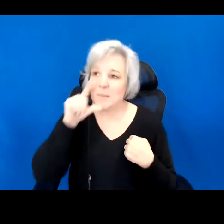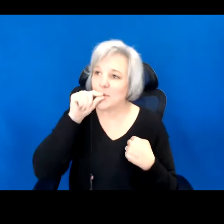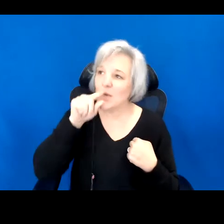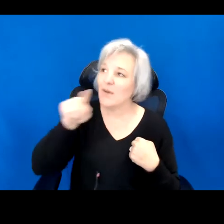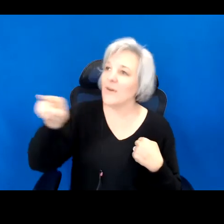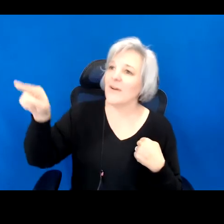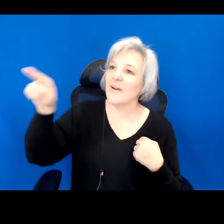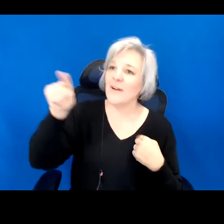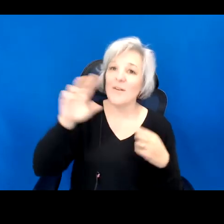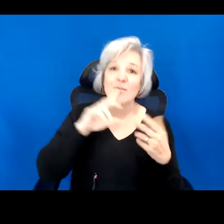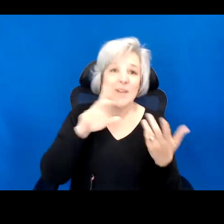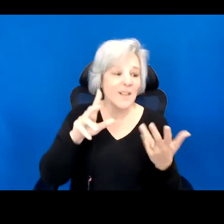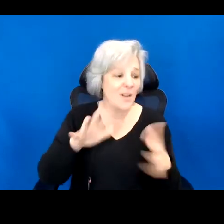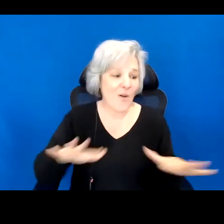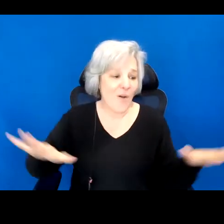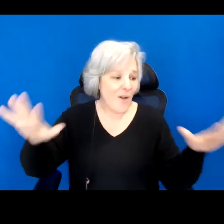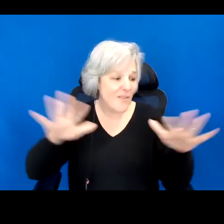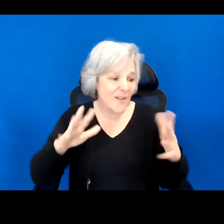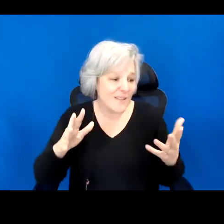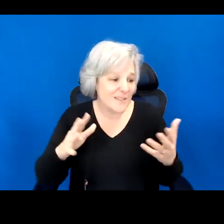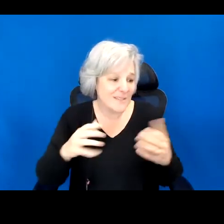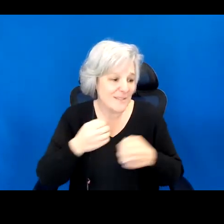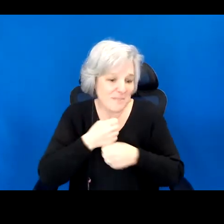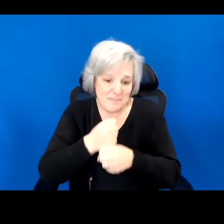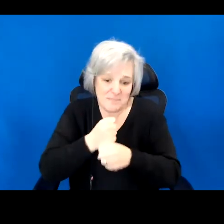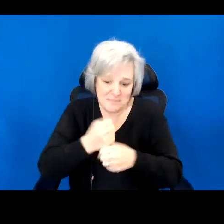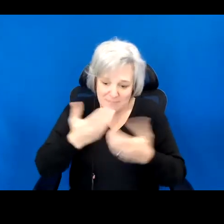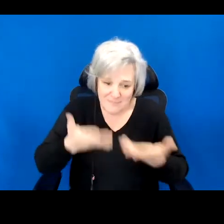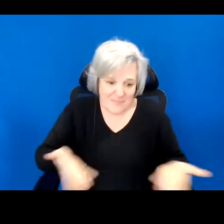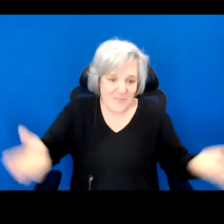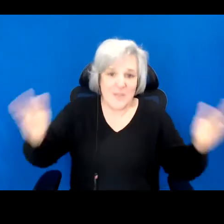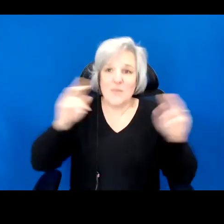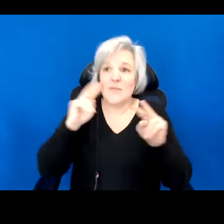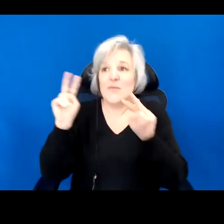We are all creatures letting us that we have a future, as though tomorrow will continue